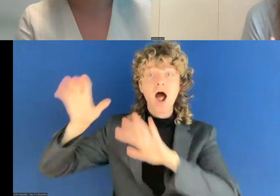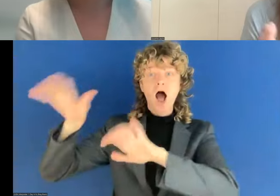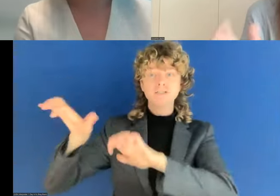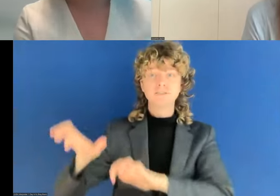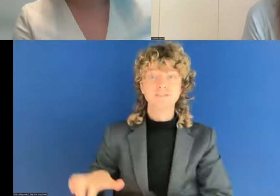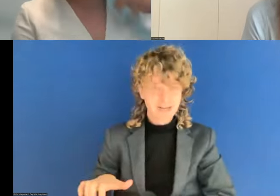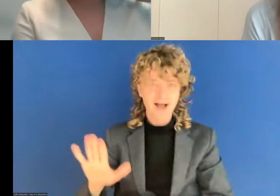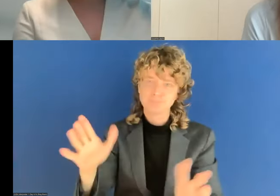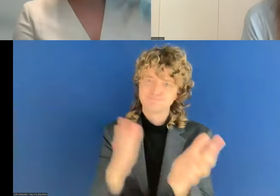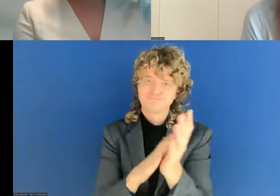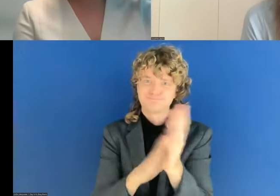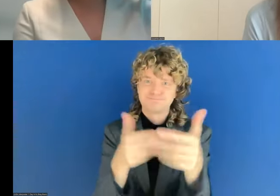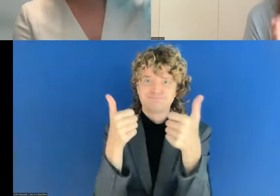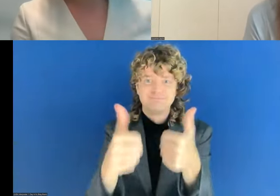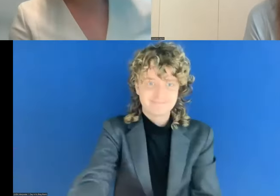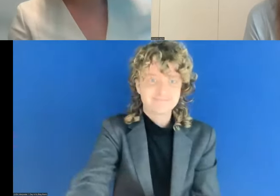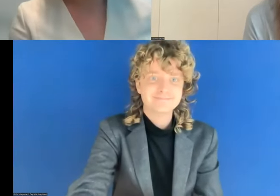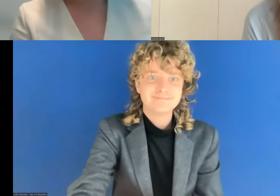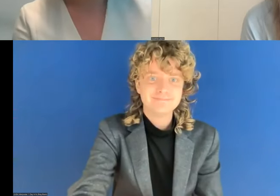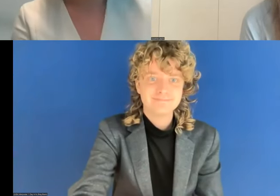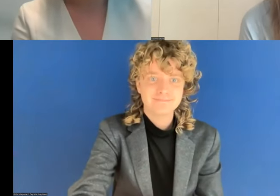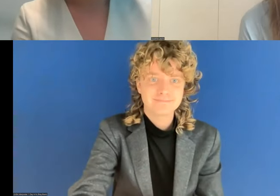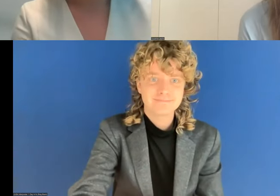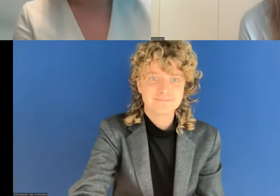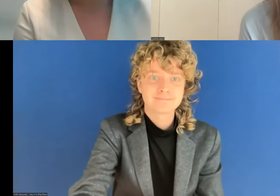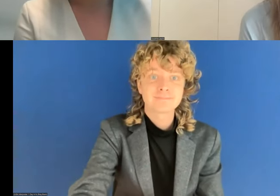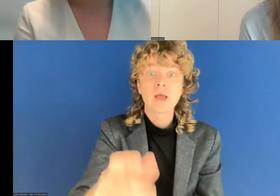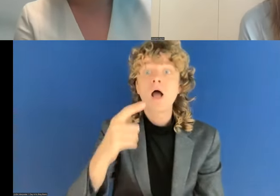if the people are speaking too fast is me being too strict on the timing, but thank you very much.